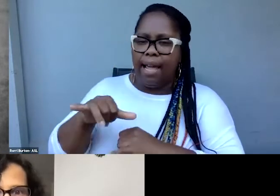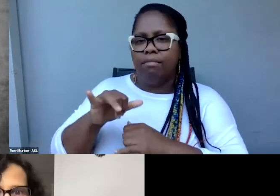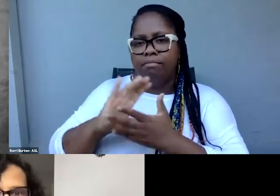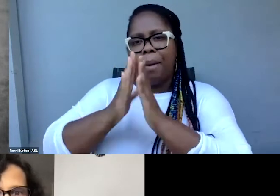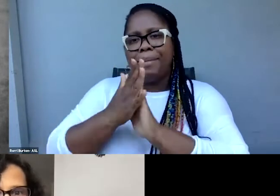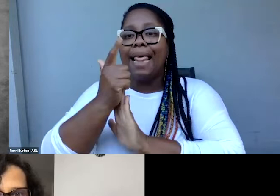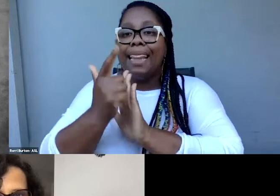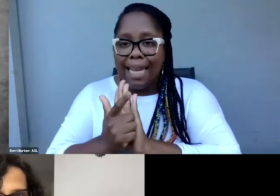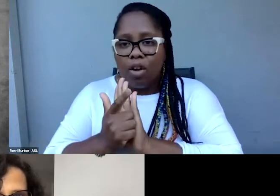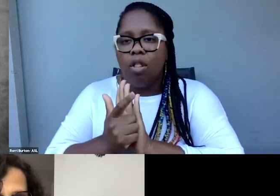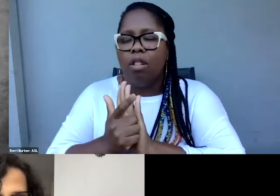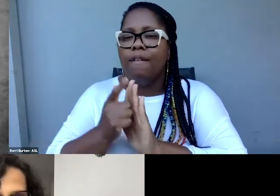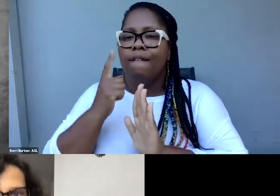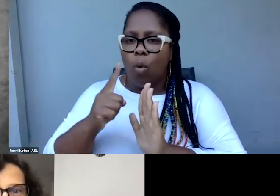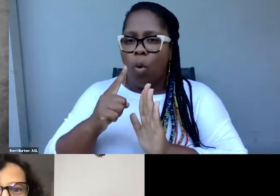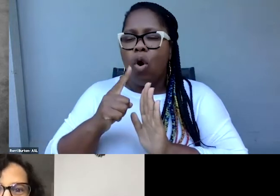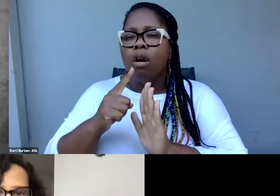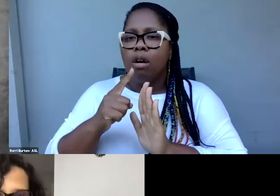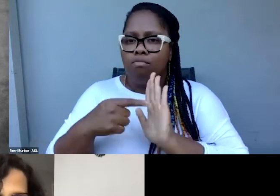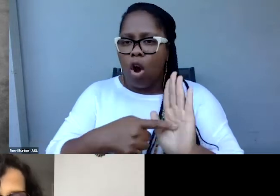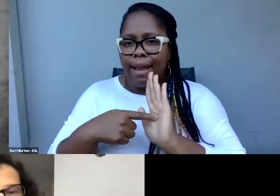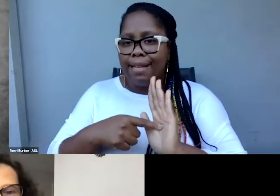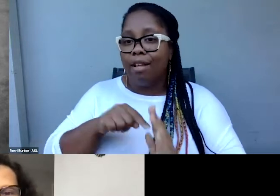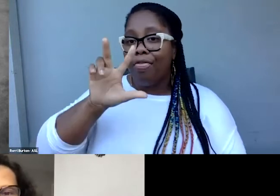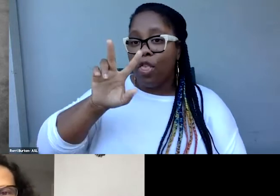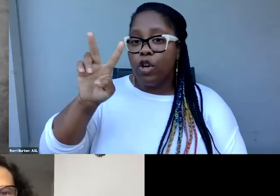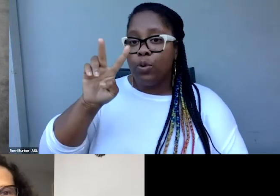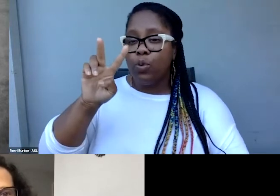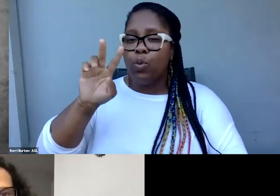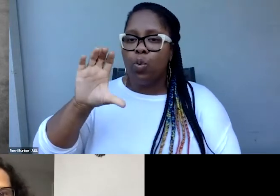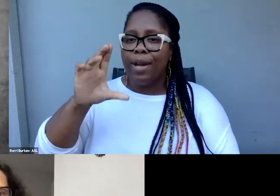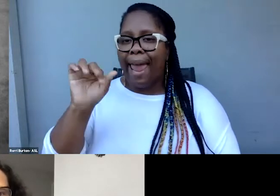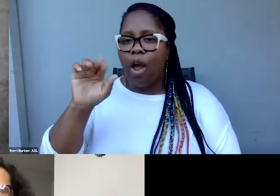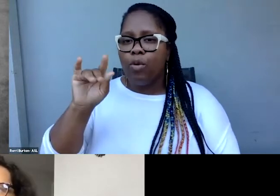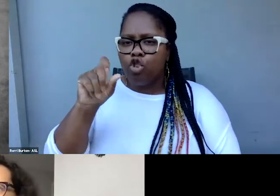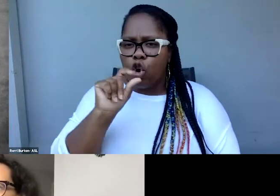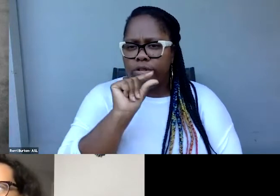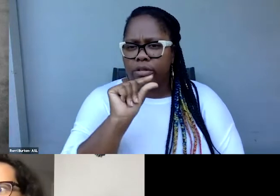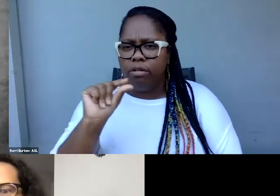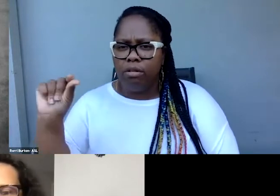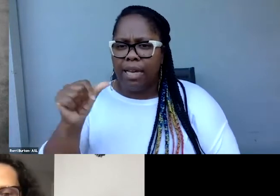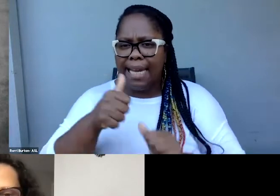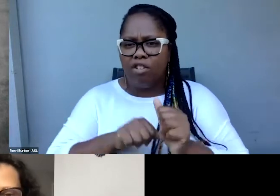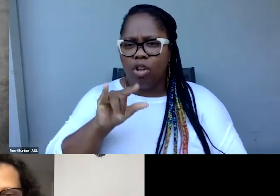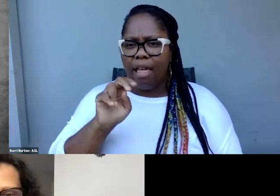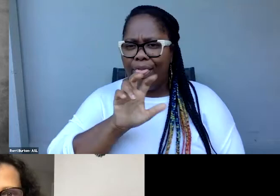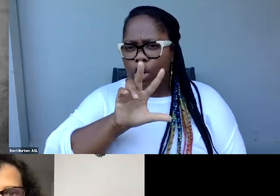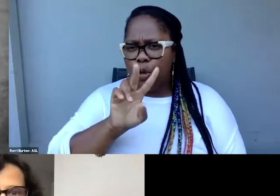32 characters per line, two lines, that kind of stuff. I fix that stuff. But then I also use my background